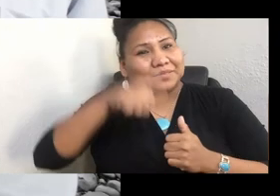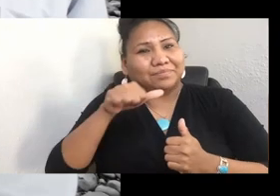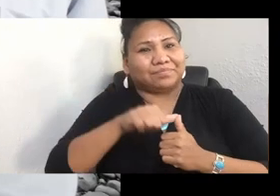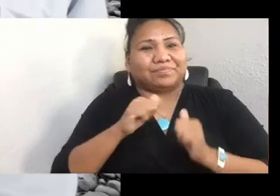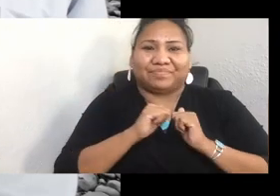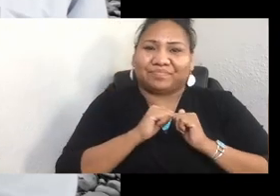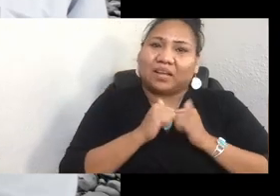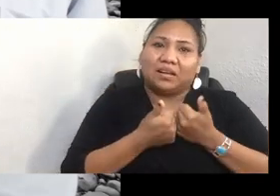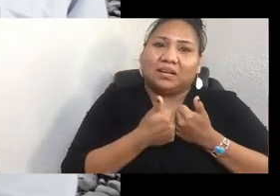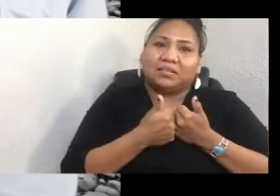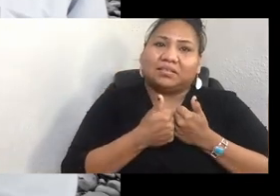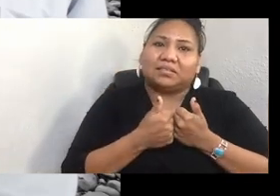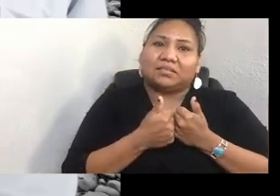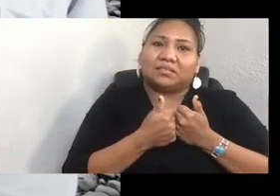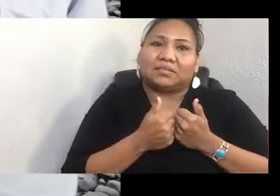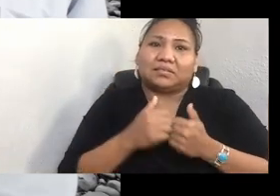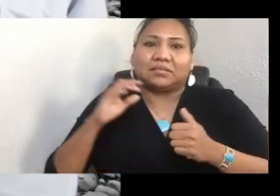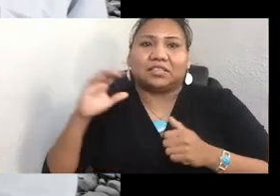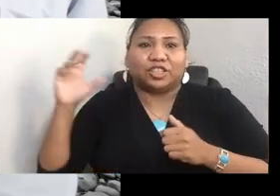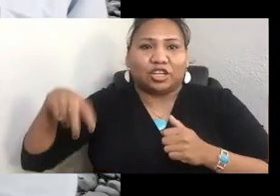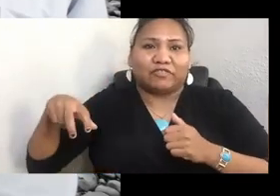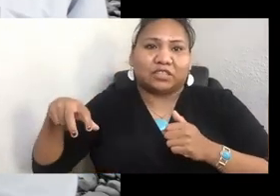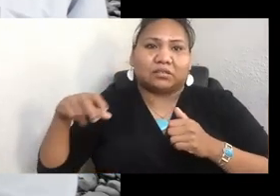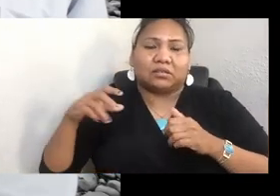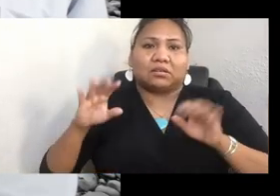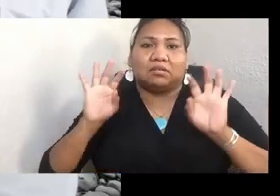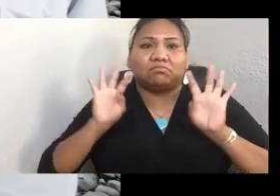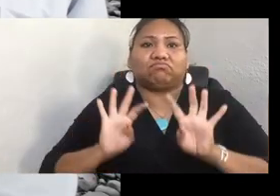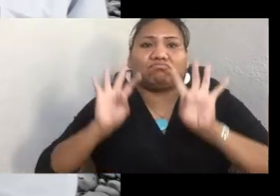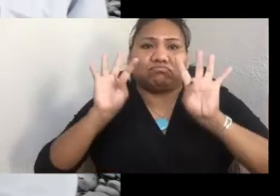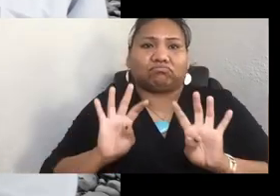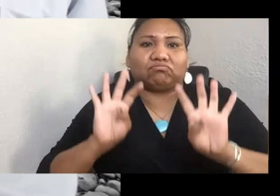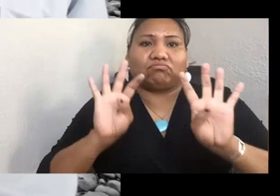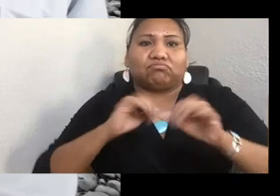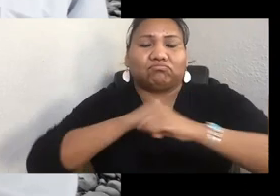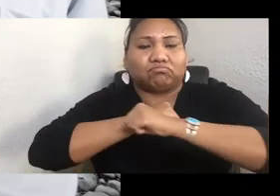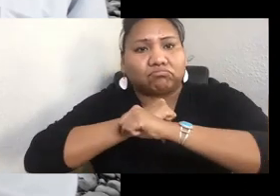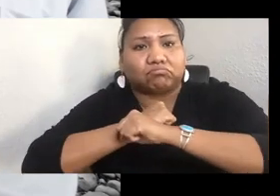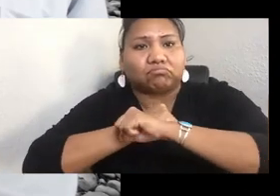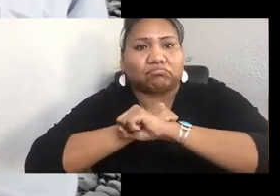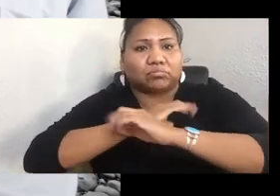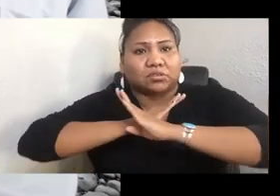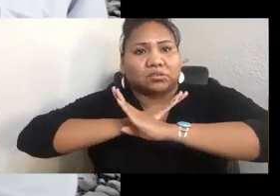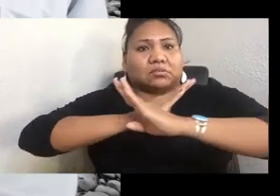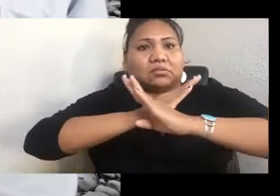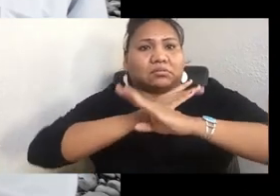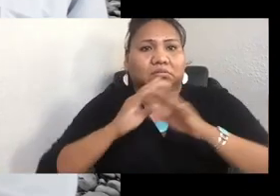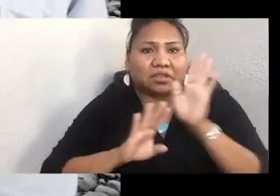stood in solidarity with leaders, and activists, and allies to stop the development. The coal port violated Lummi treaty rights,